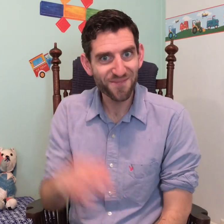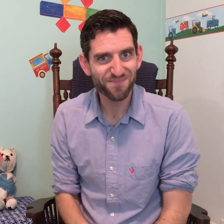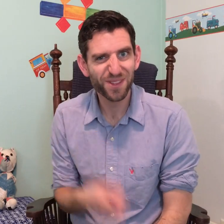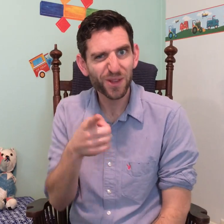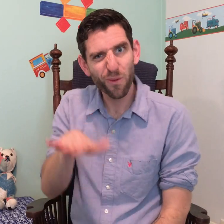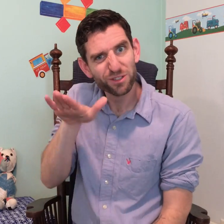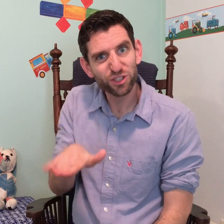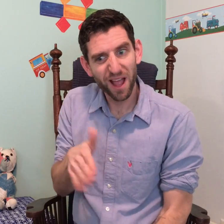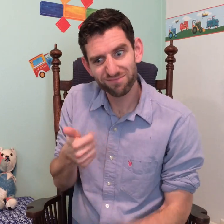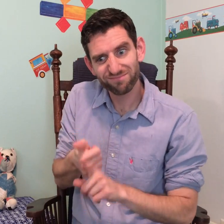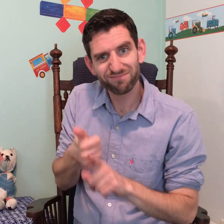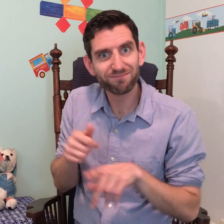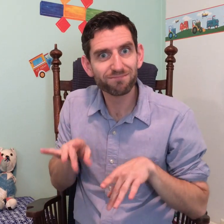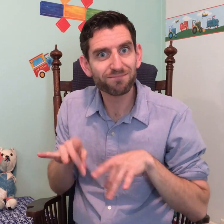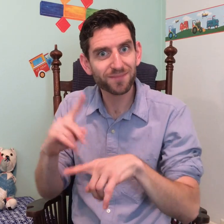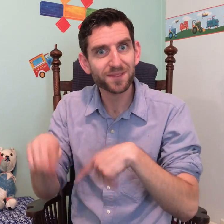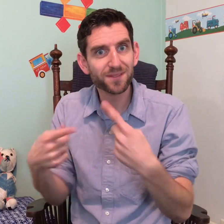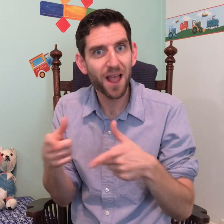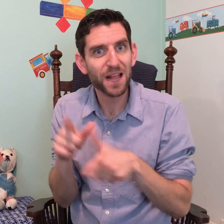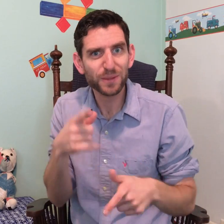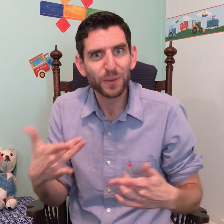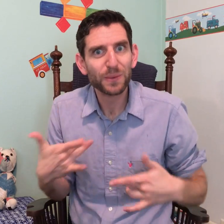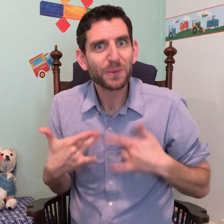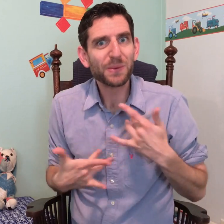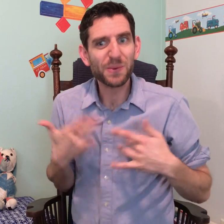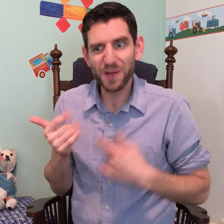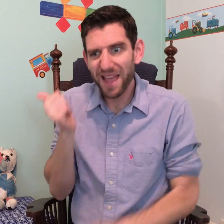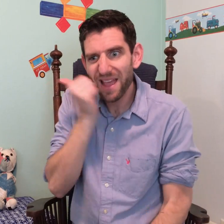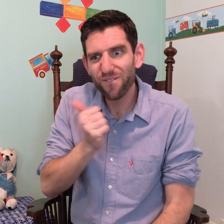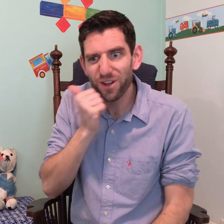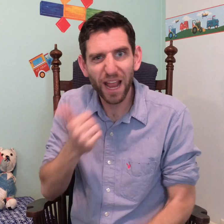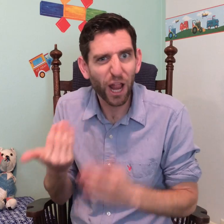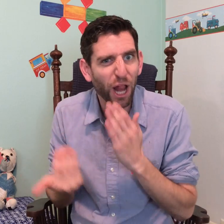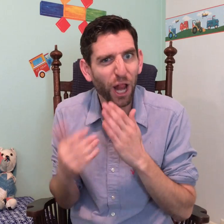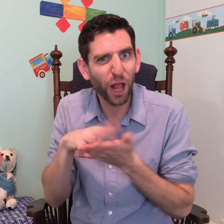Hello! So you're pretty excited about your child learning sign language.